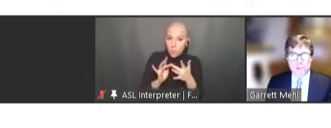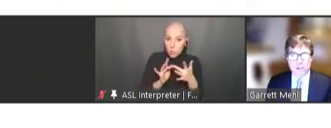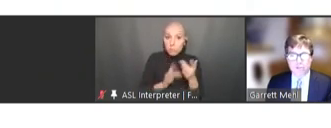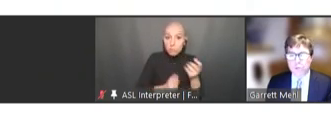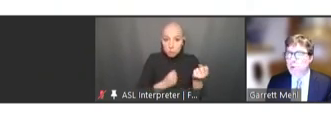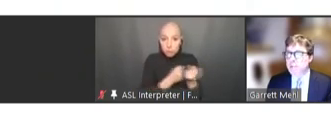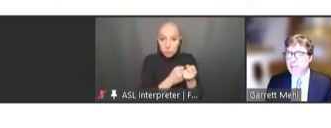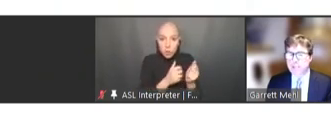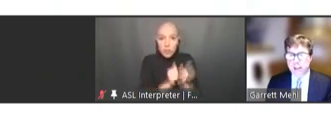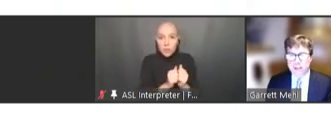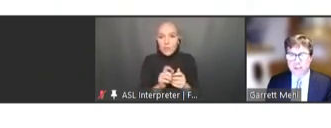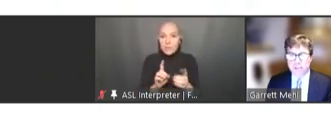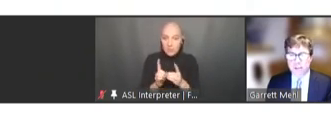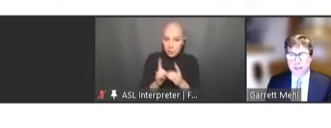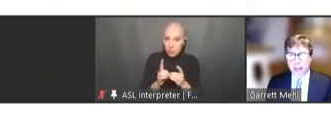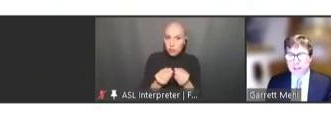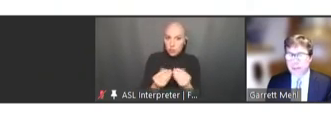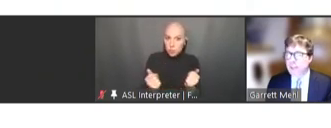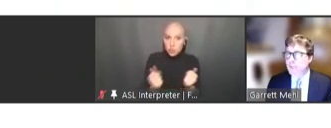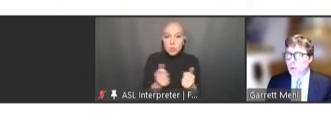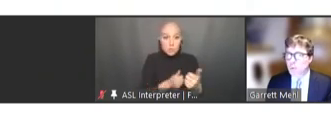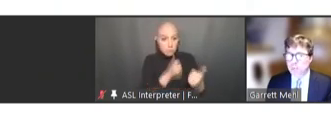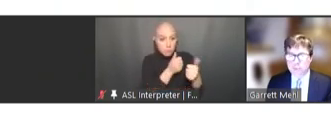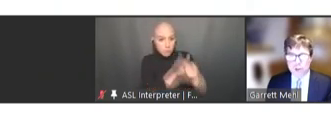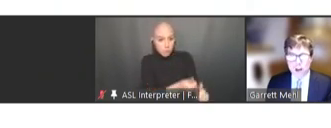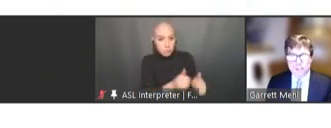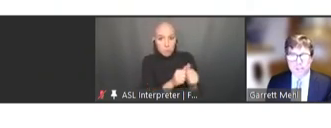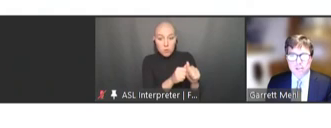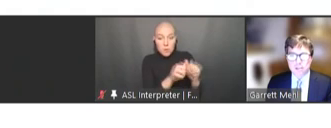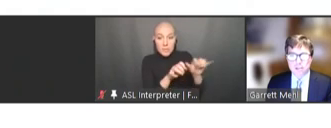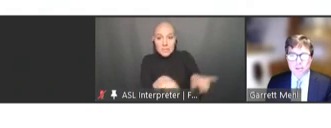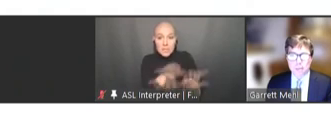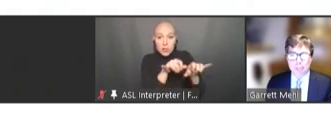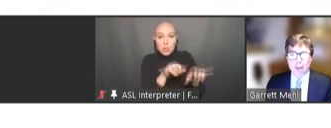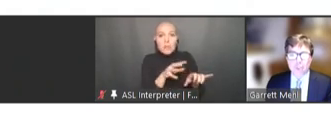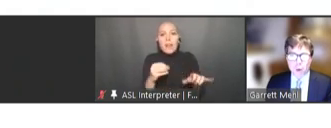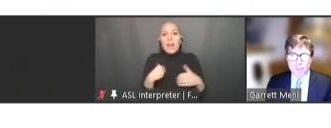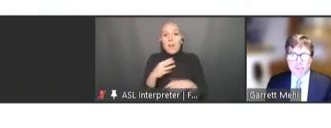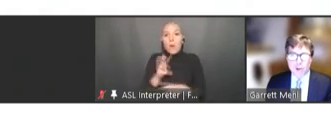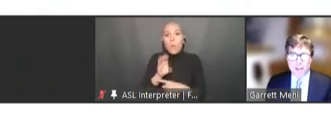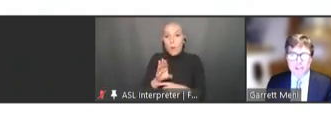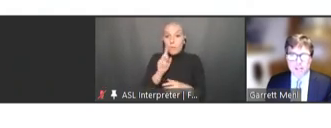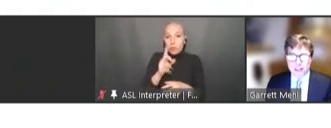are conformant to standards, and linked through a web of trust. The web of trust is enabled